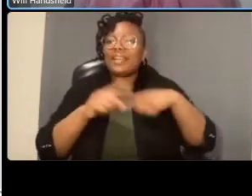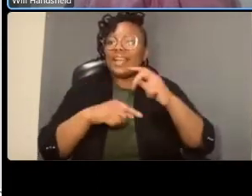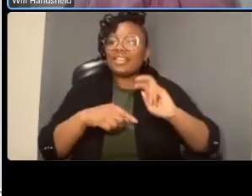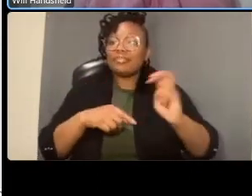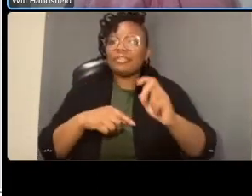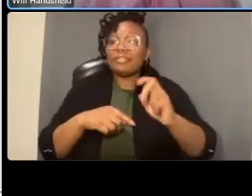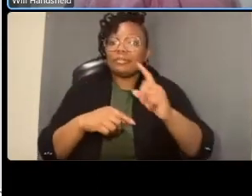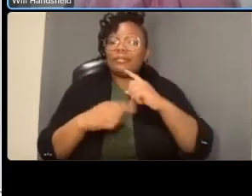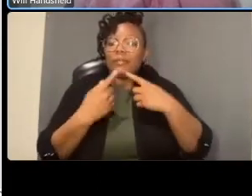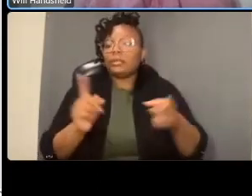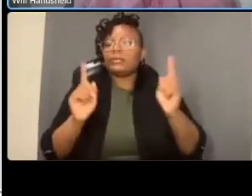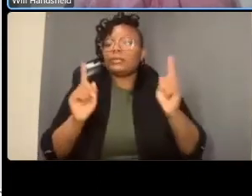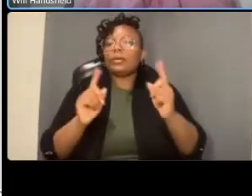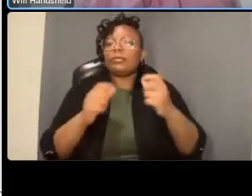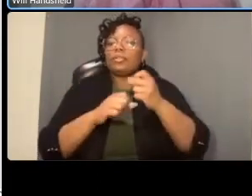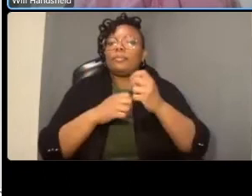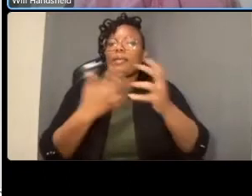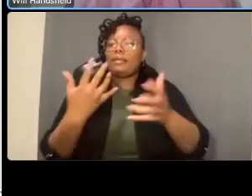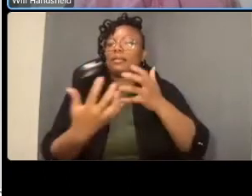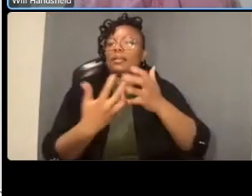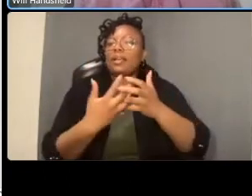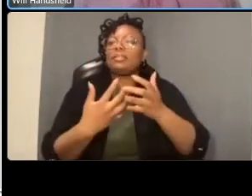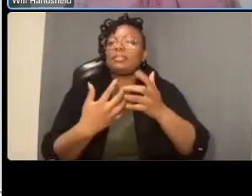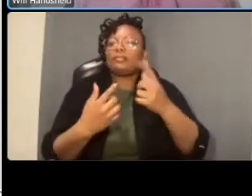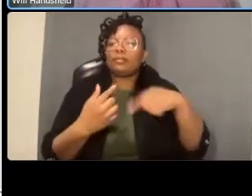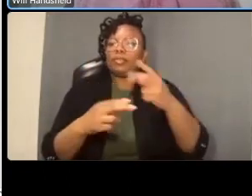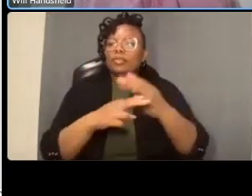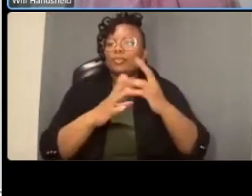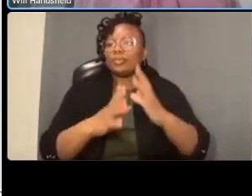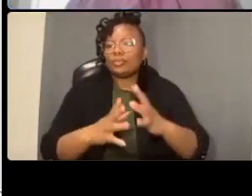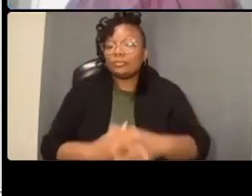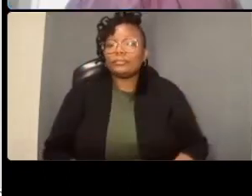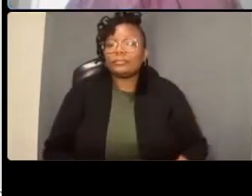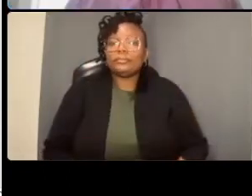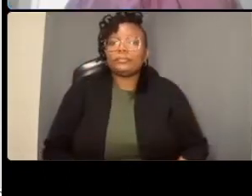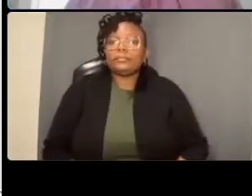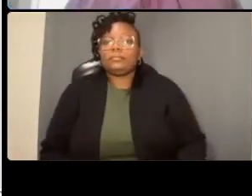you expecting on connecticut um and what sort of volume would you say if in five years right